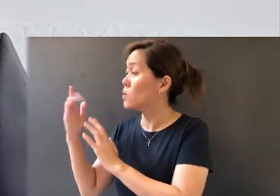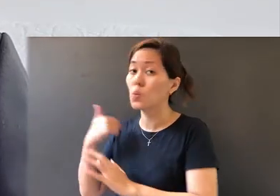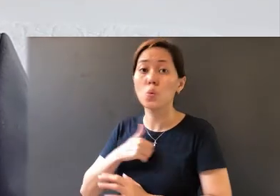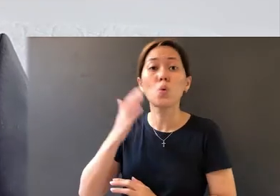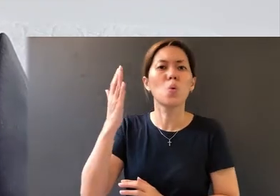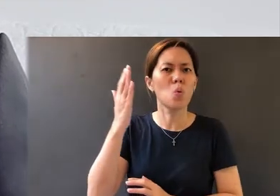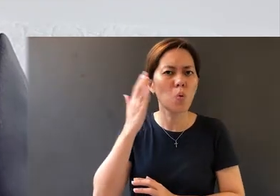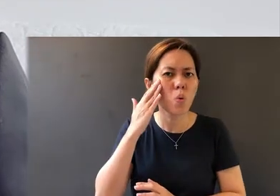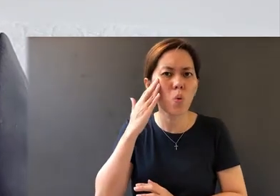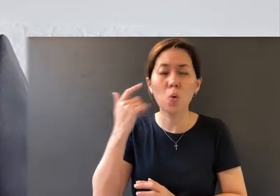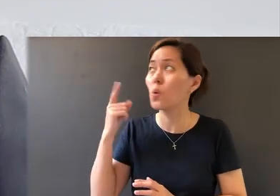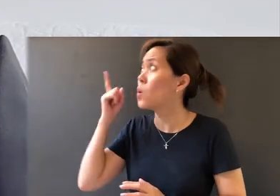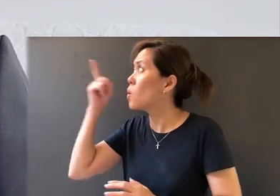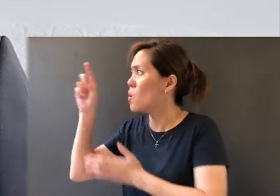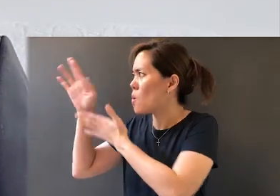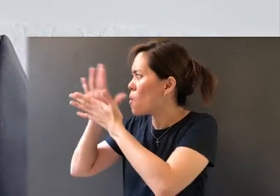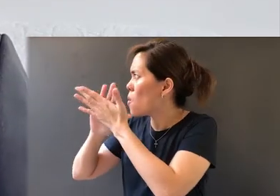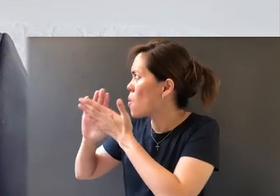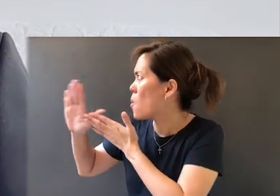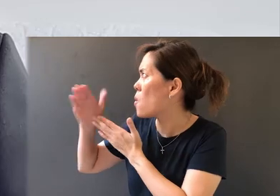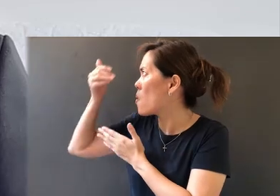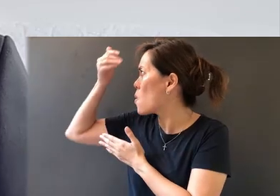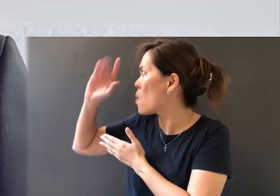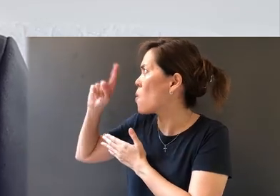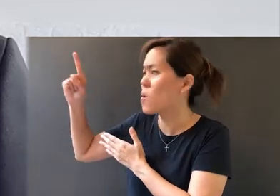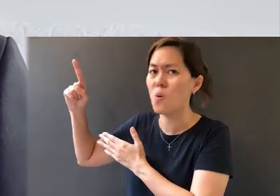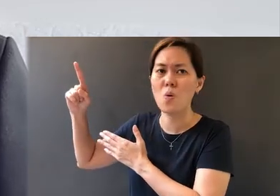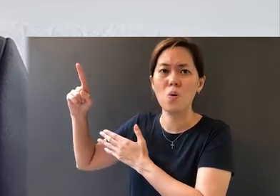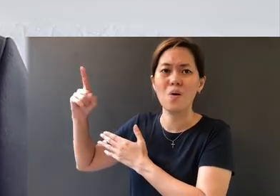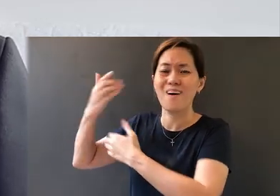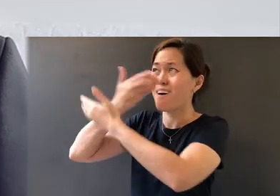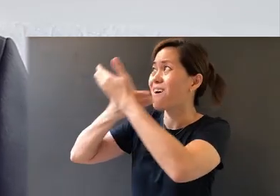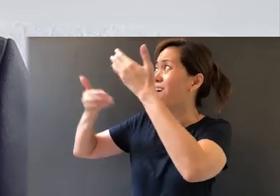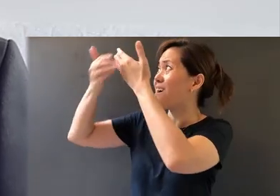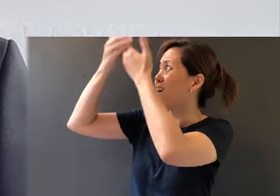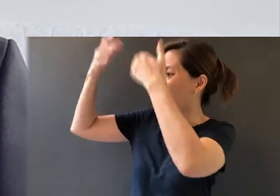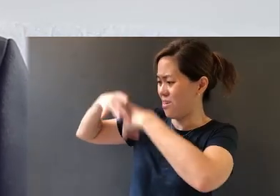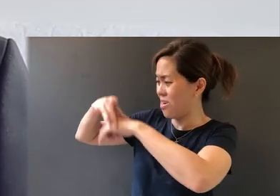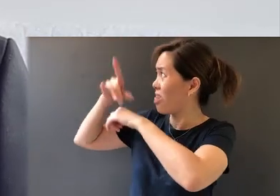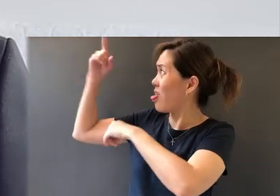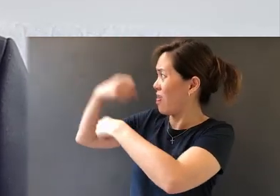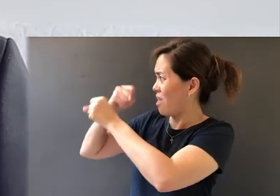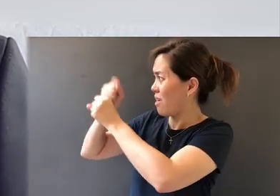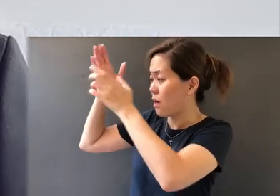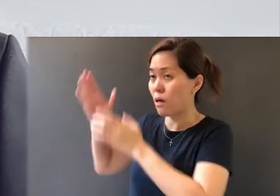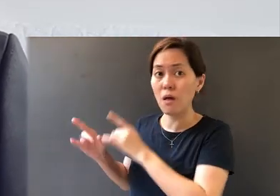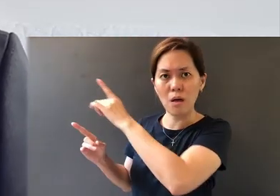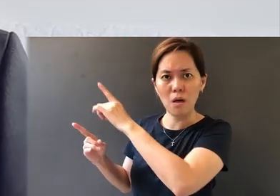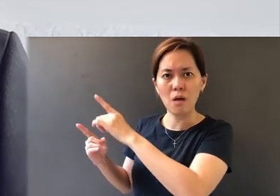that we are coming before a Holy God, the Creator of heaven and earth.